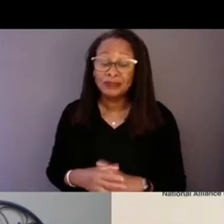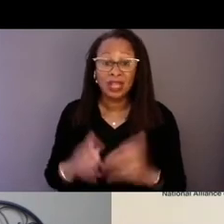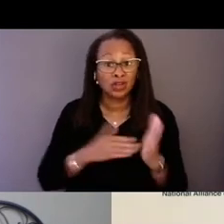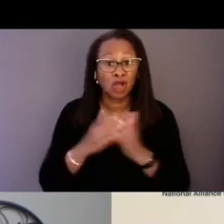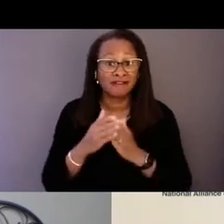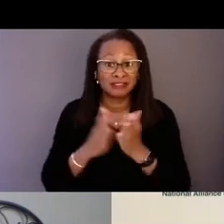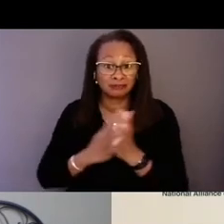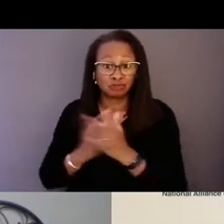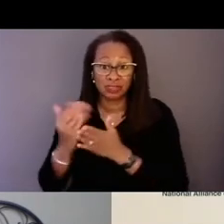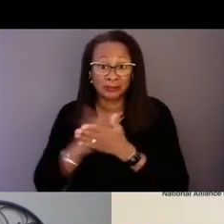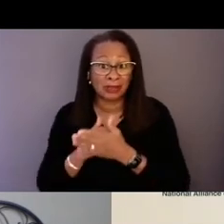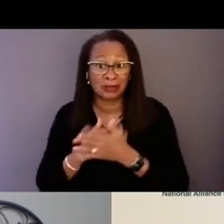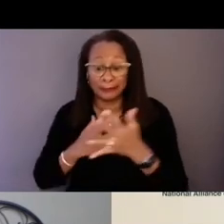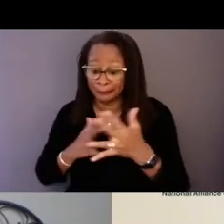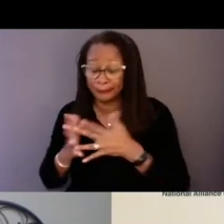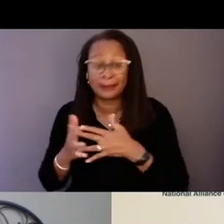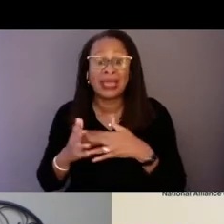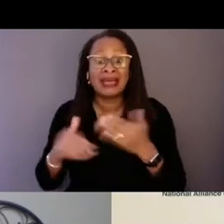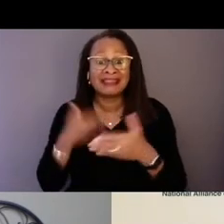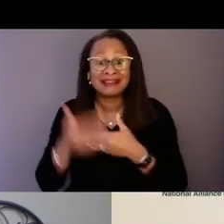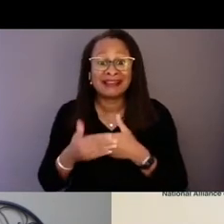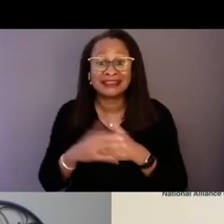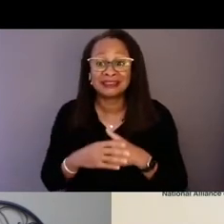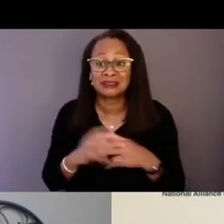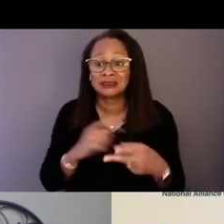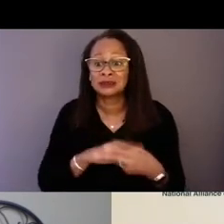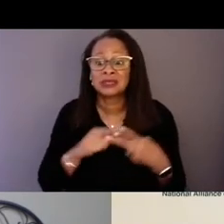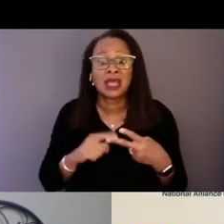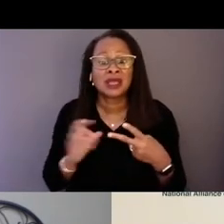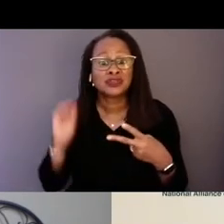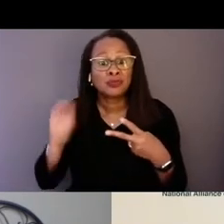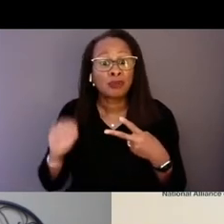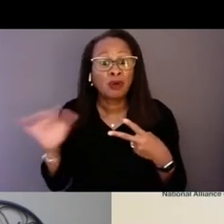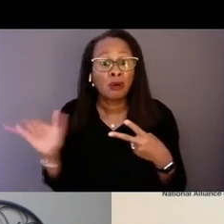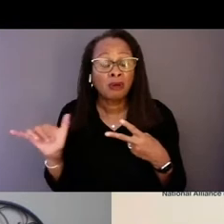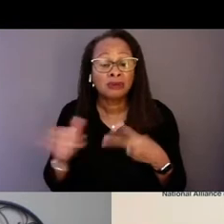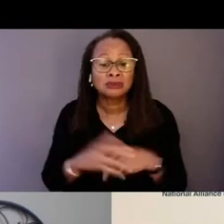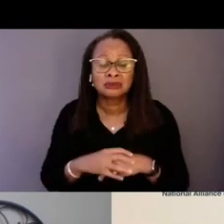So the next one is the second one that you put in there, it's for us as well,